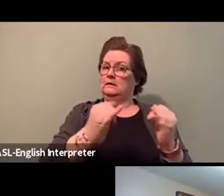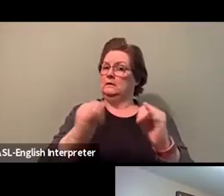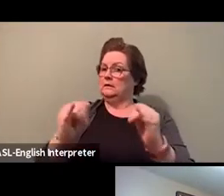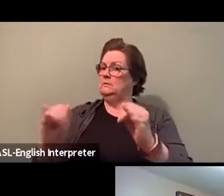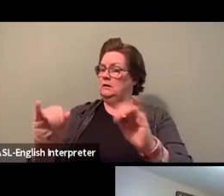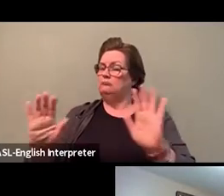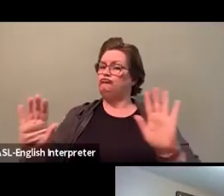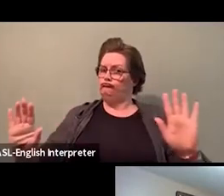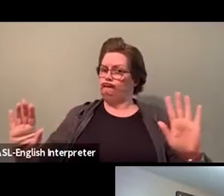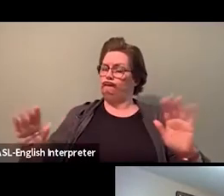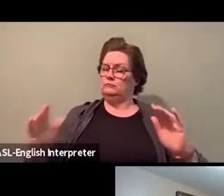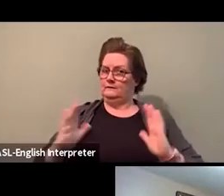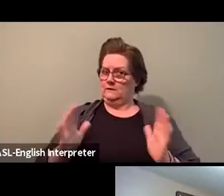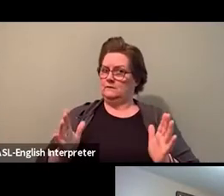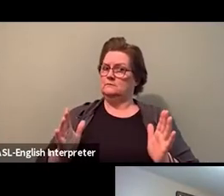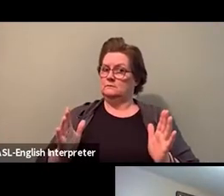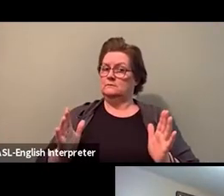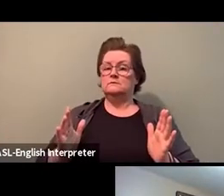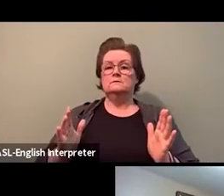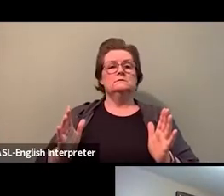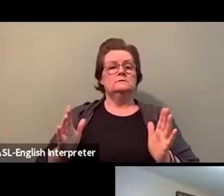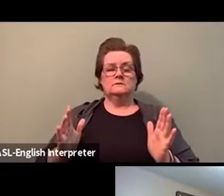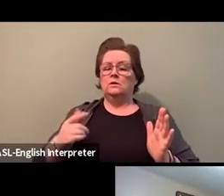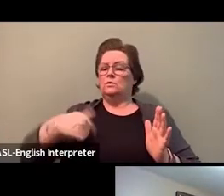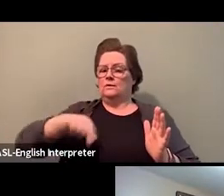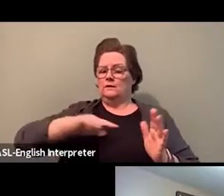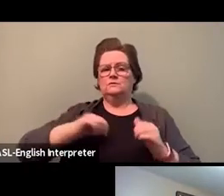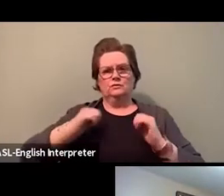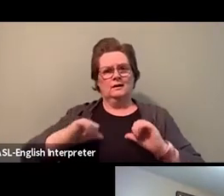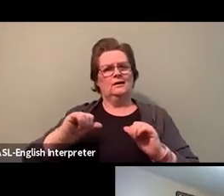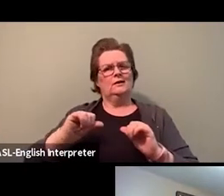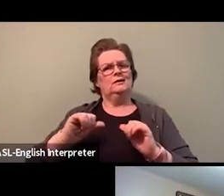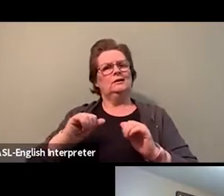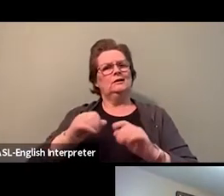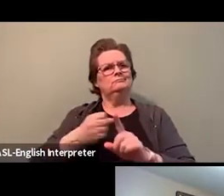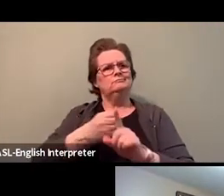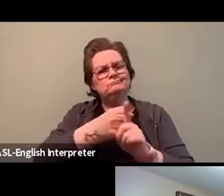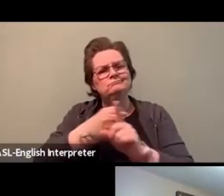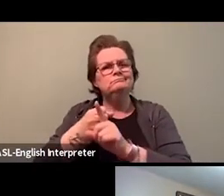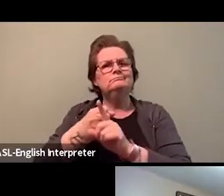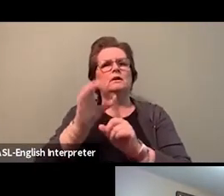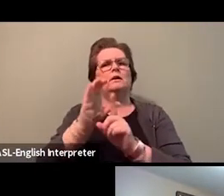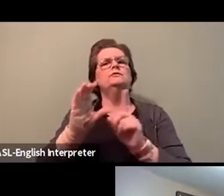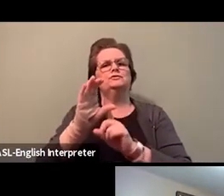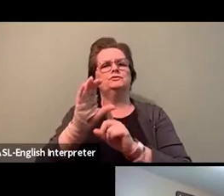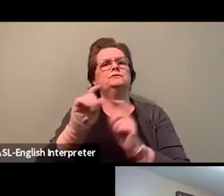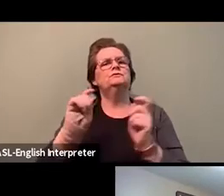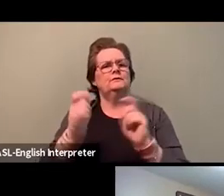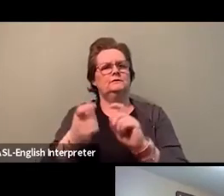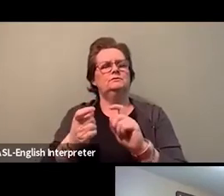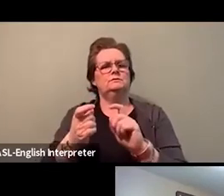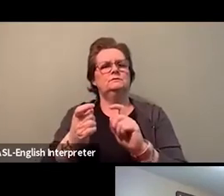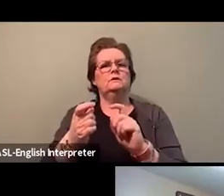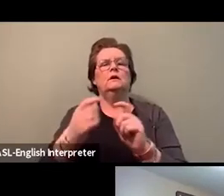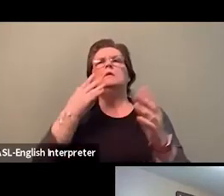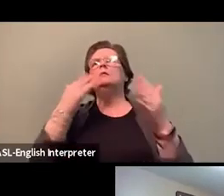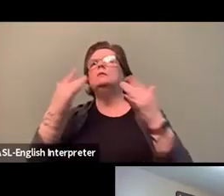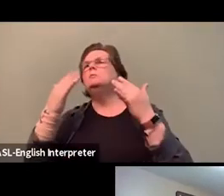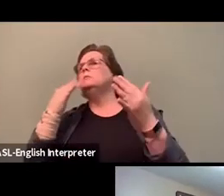that we talk about and we put on paper and we sort of have meetings about, but it's actually becomes a part of the work that we do,